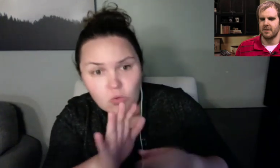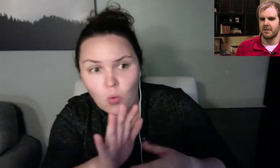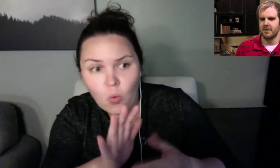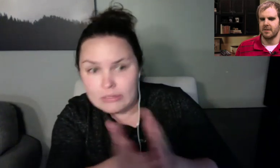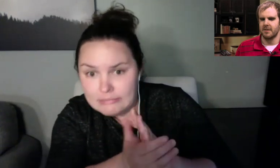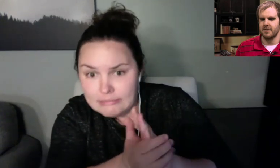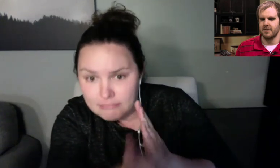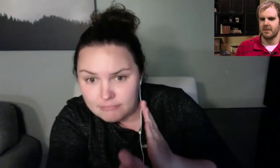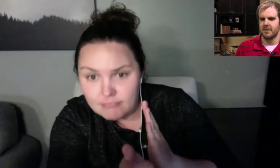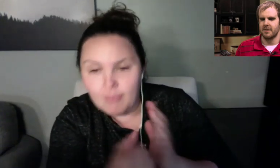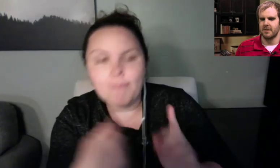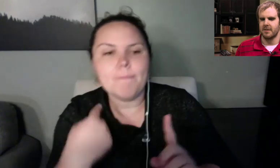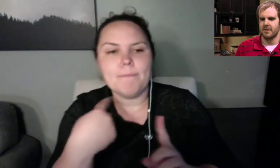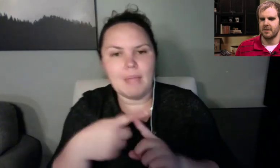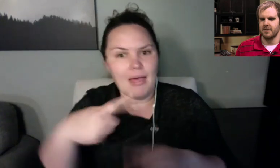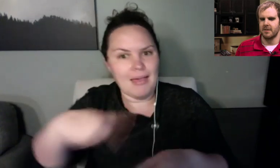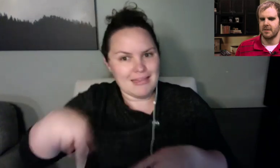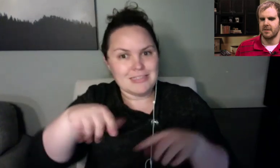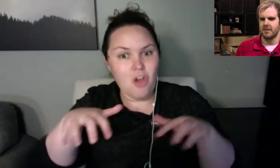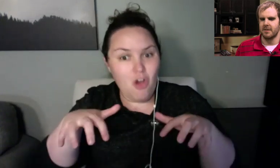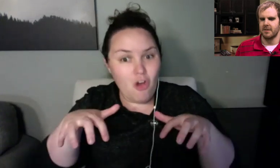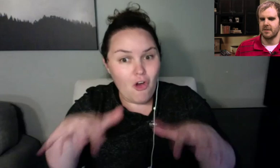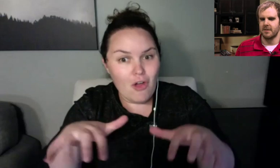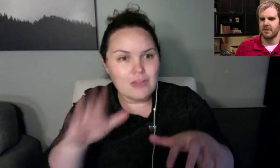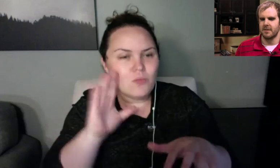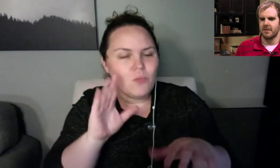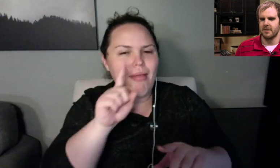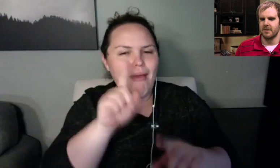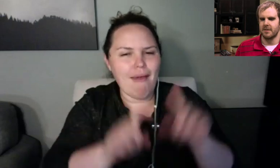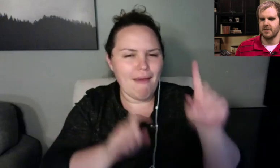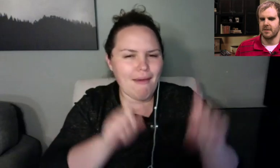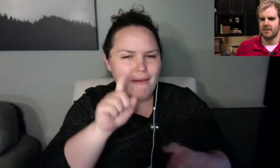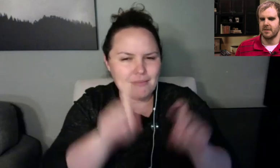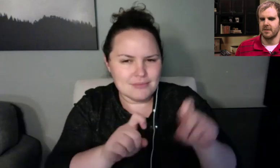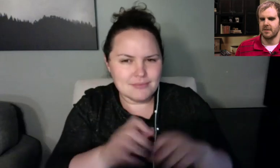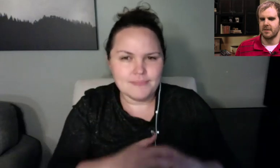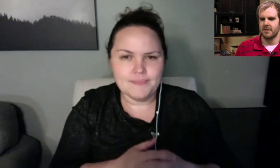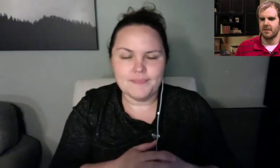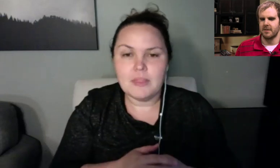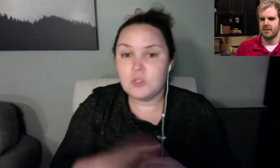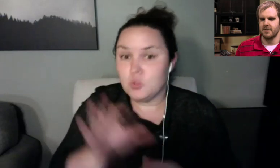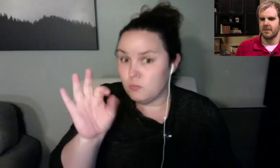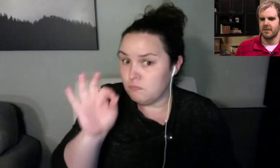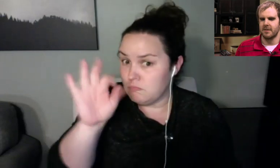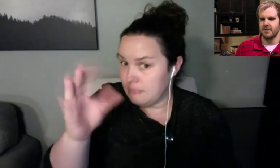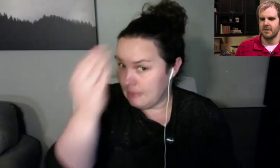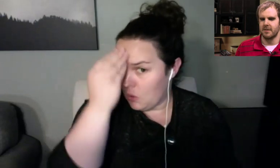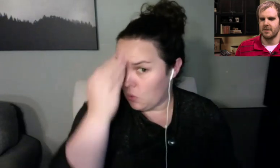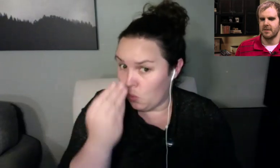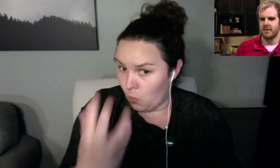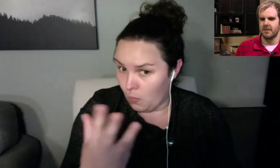from the audience. Just to give you a little bit of a headsup,